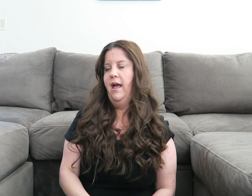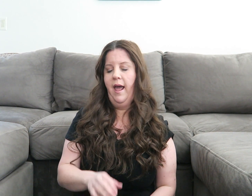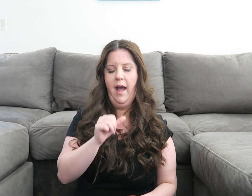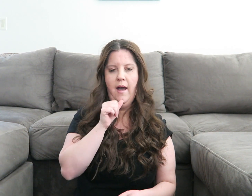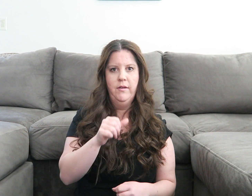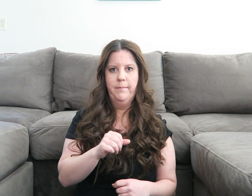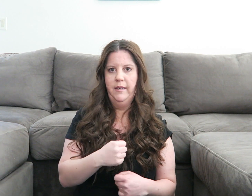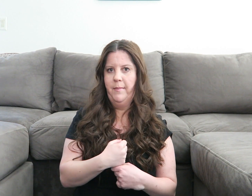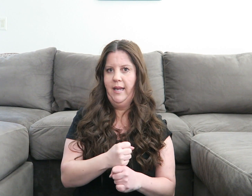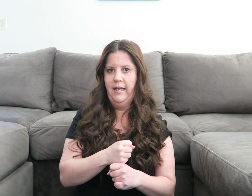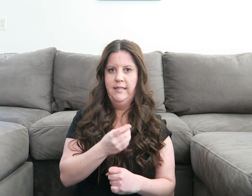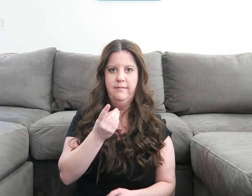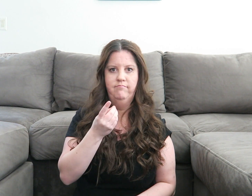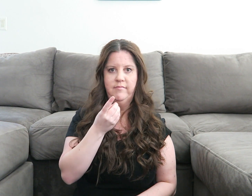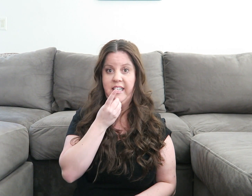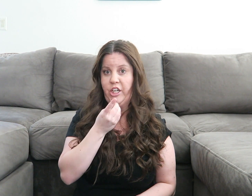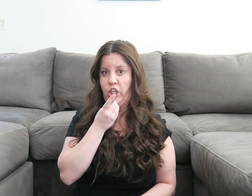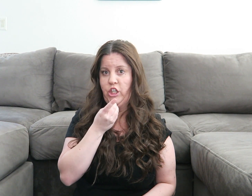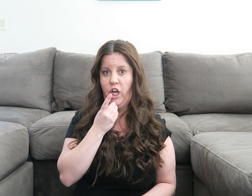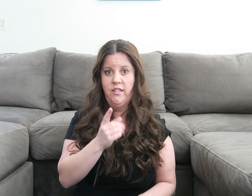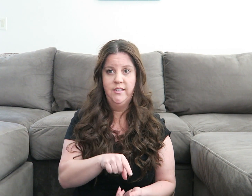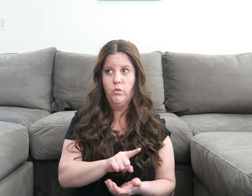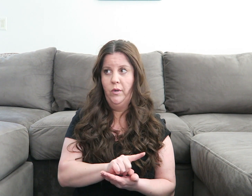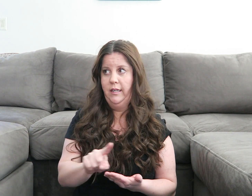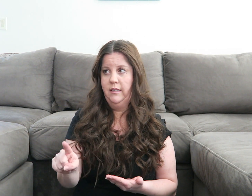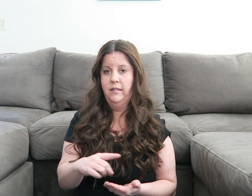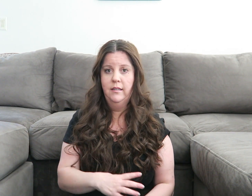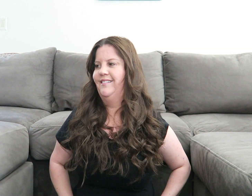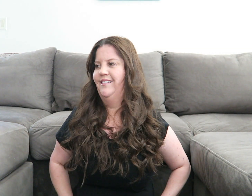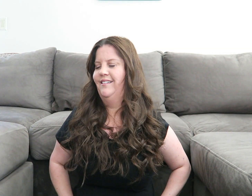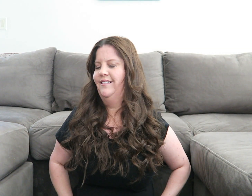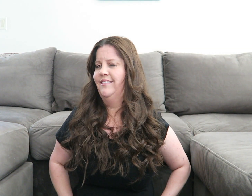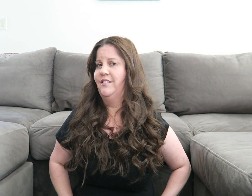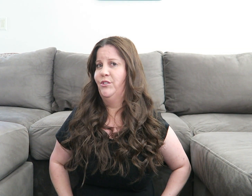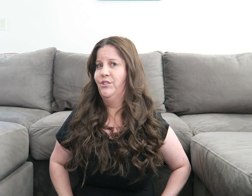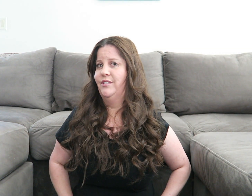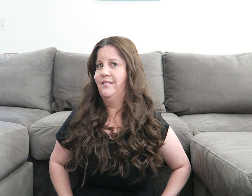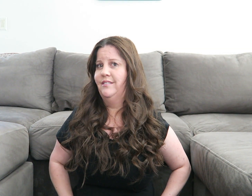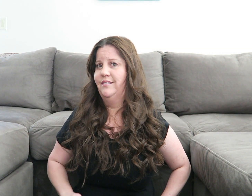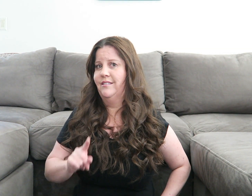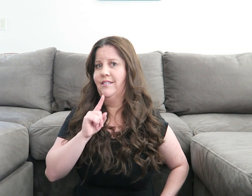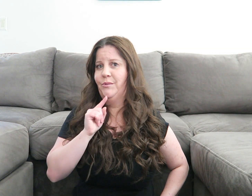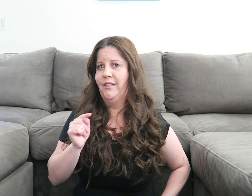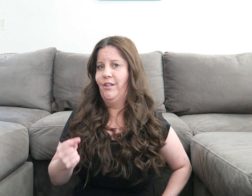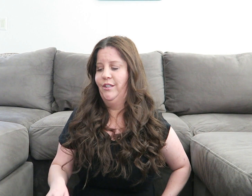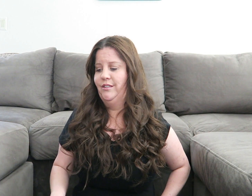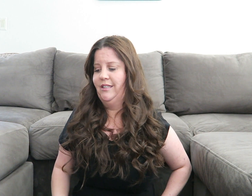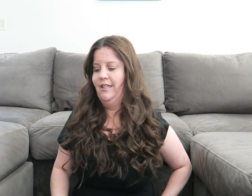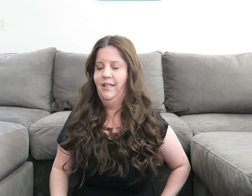I haven't been making dinner this week. It hurts, it really hurts